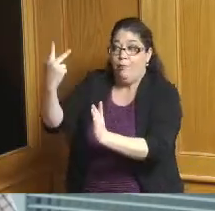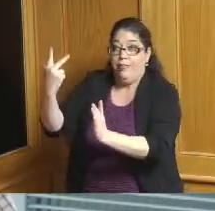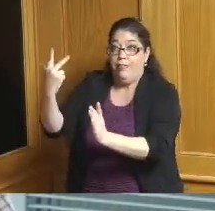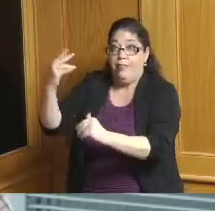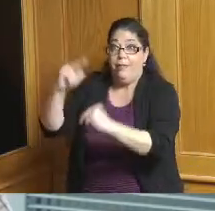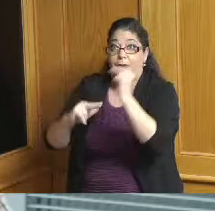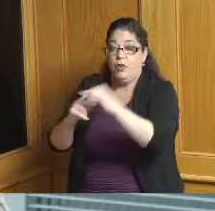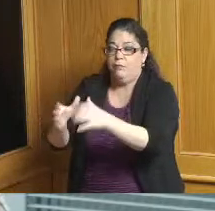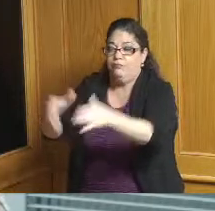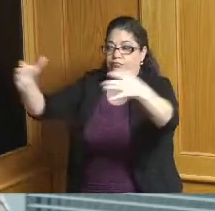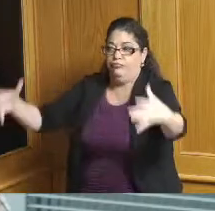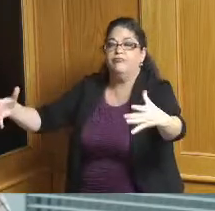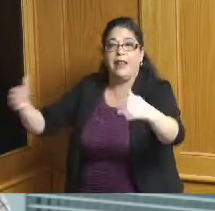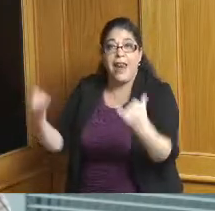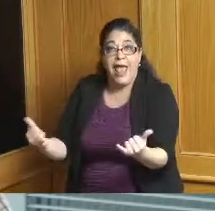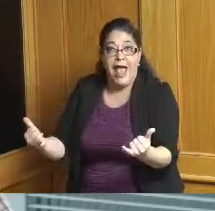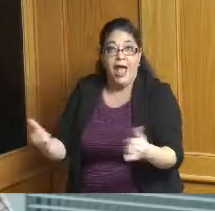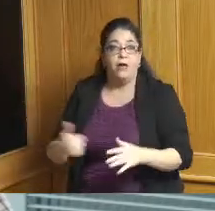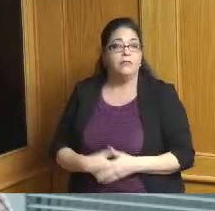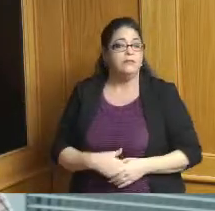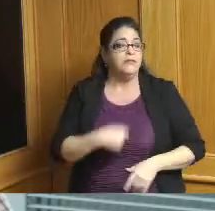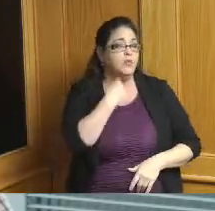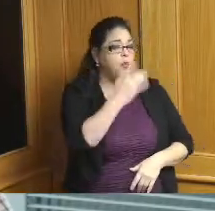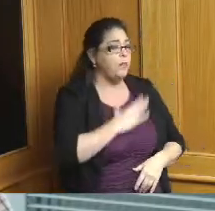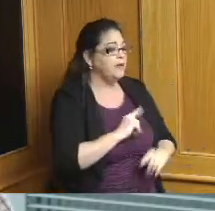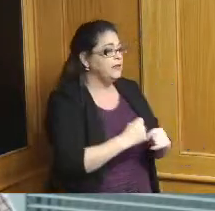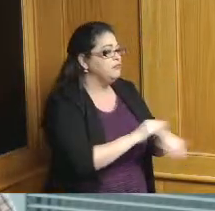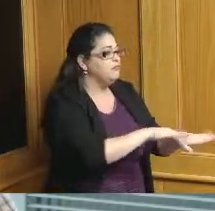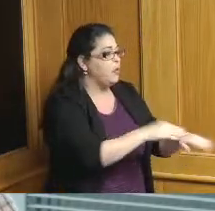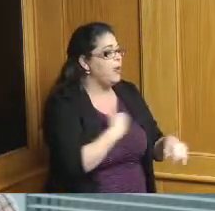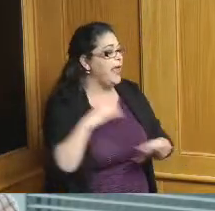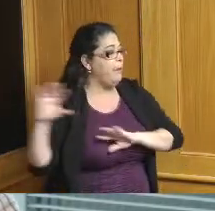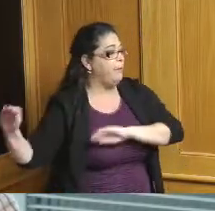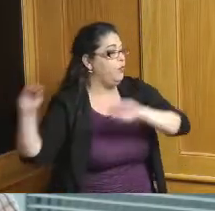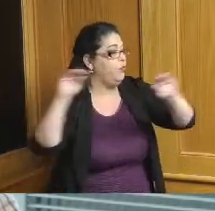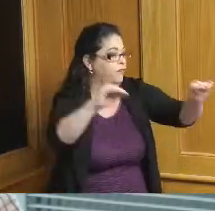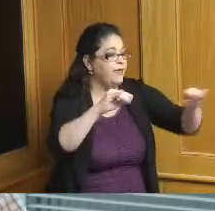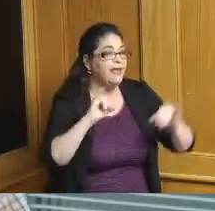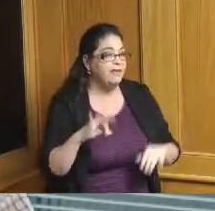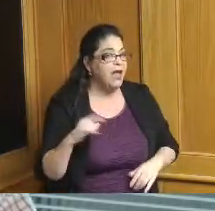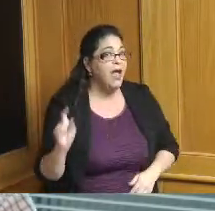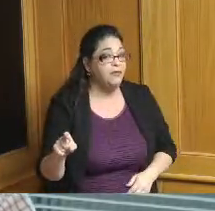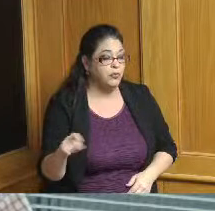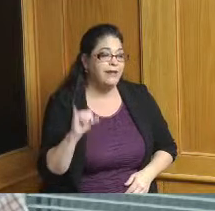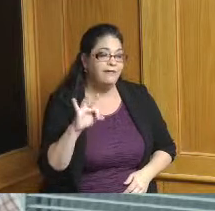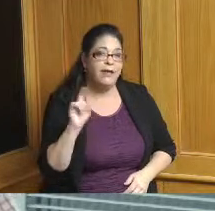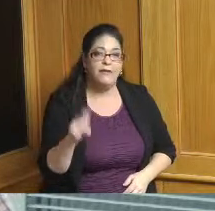now I've told our team we could probably move this property if we had to but we would never